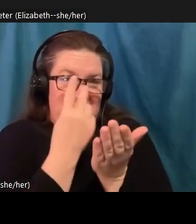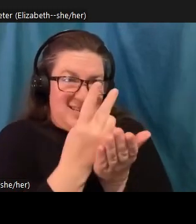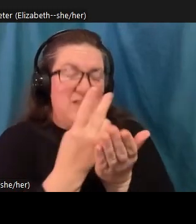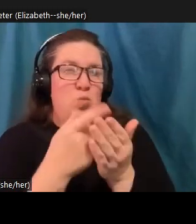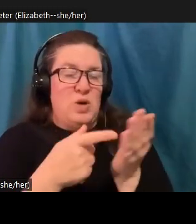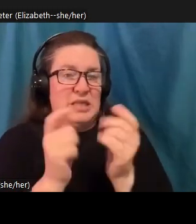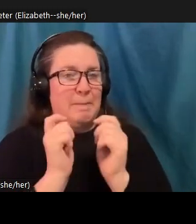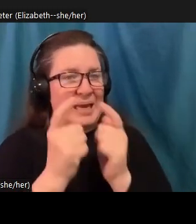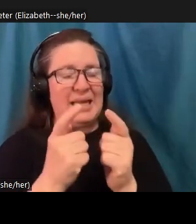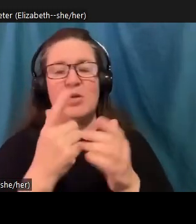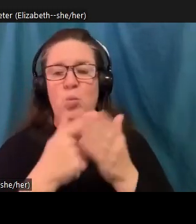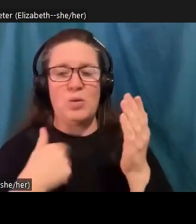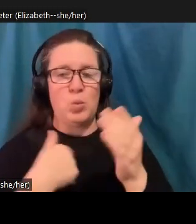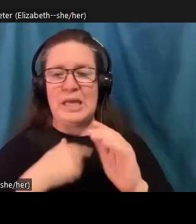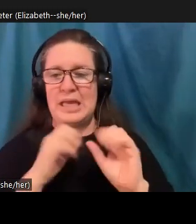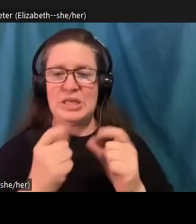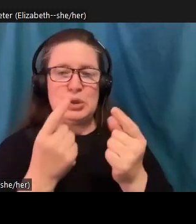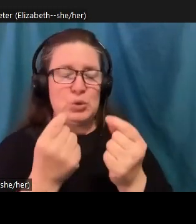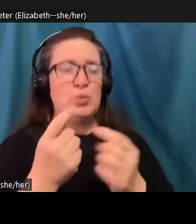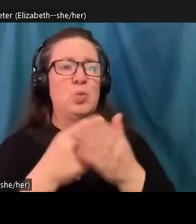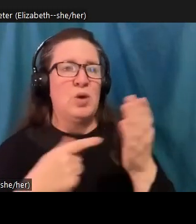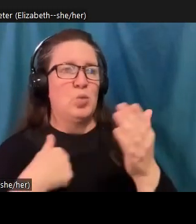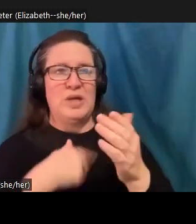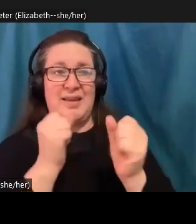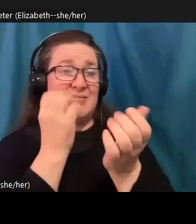achieve in you know, a day and then from there, build up to a